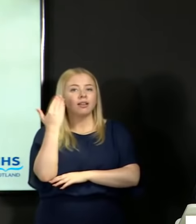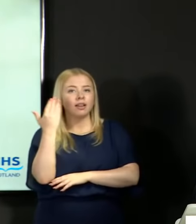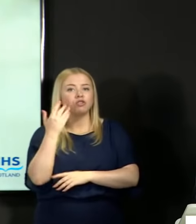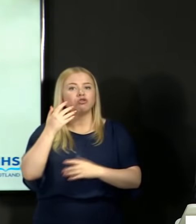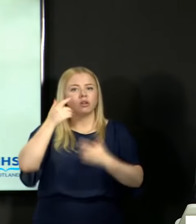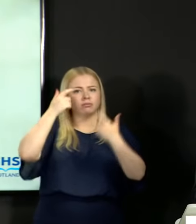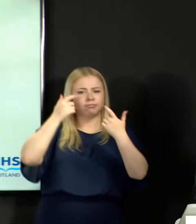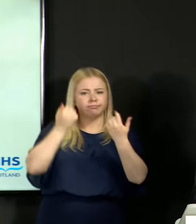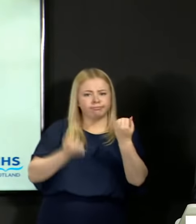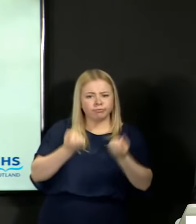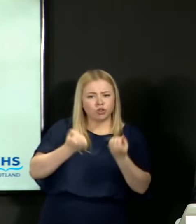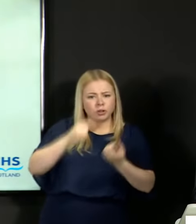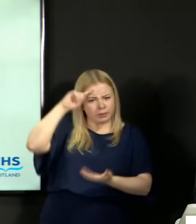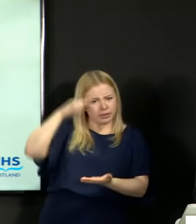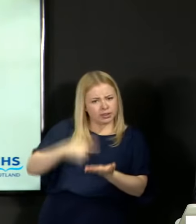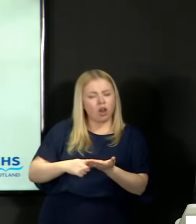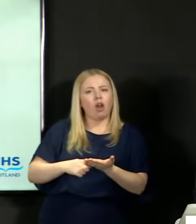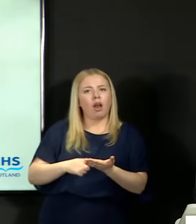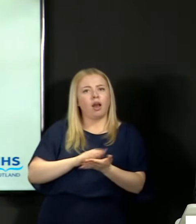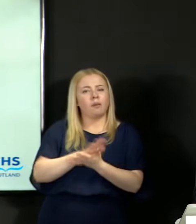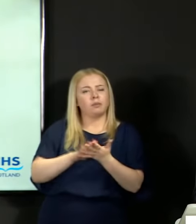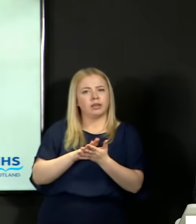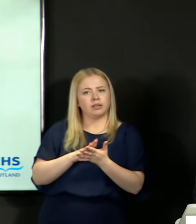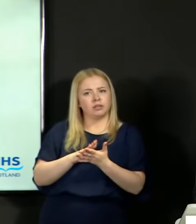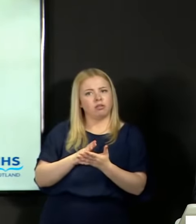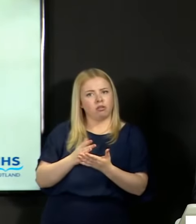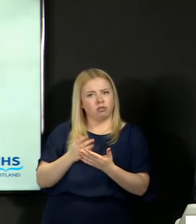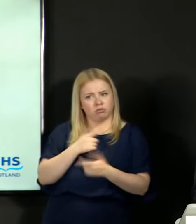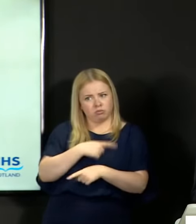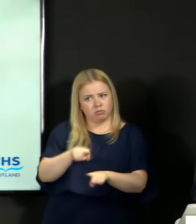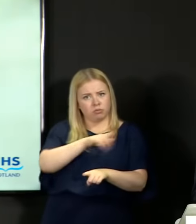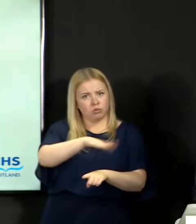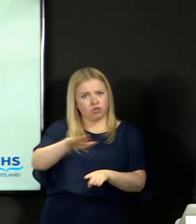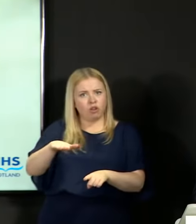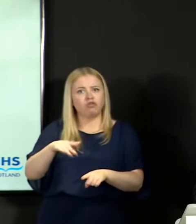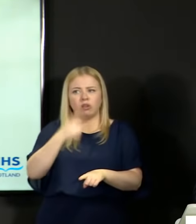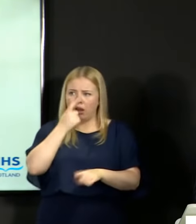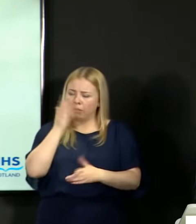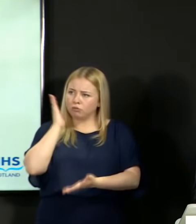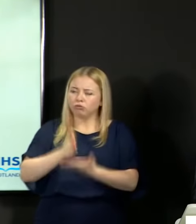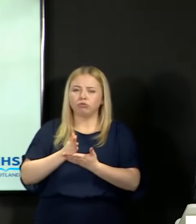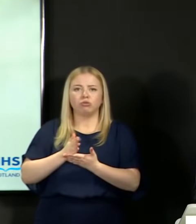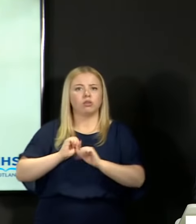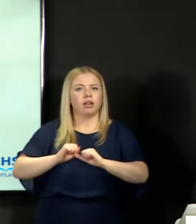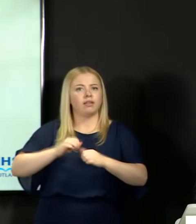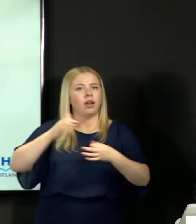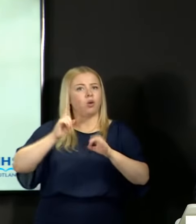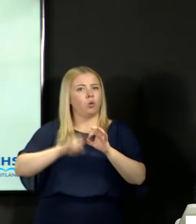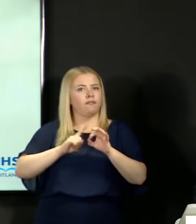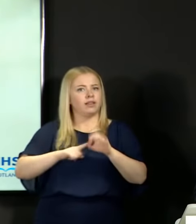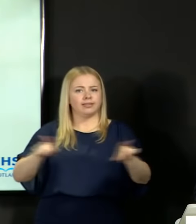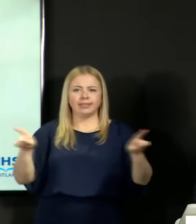means that young people across Scotland can be sure that the qualifications they have gained this year have the same very high level of